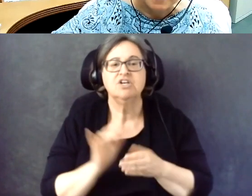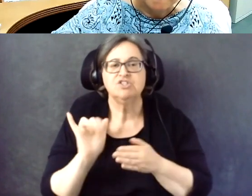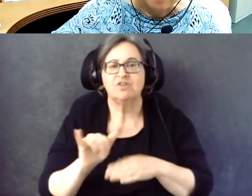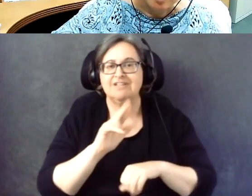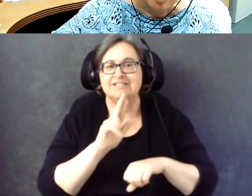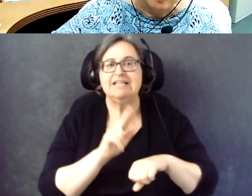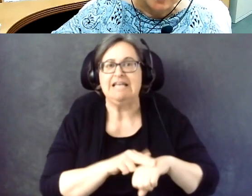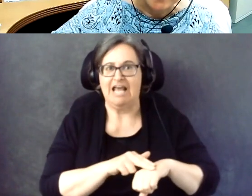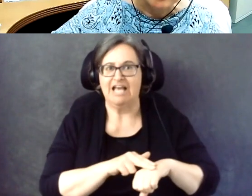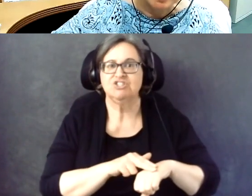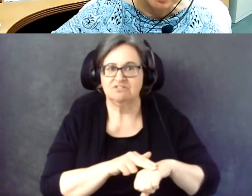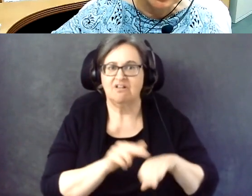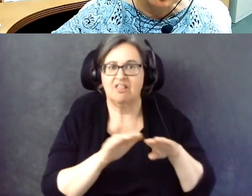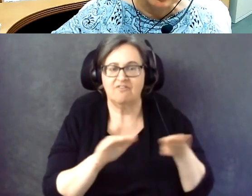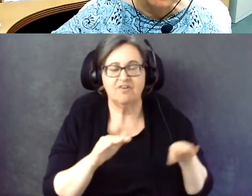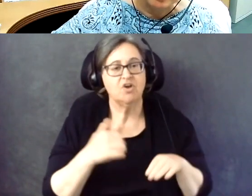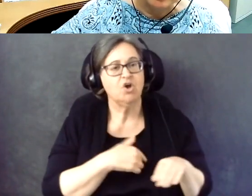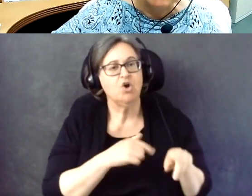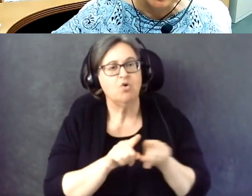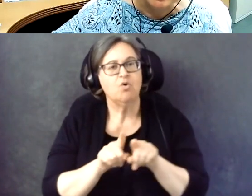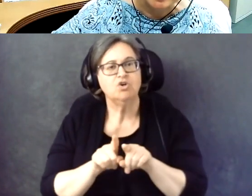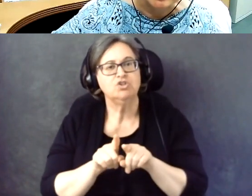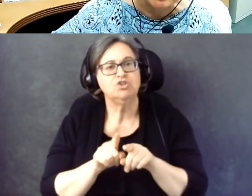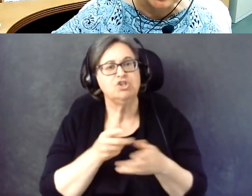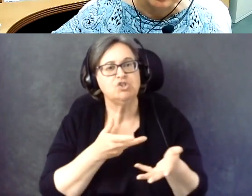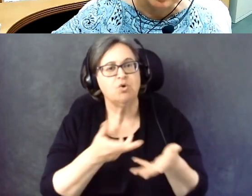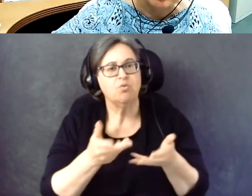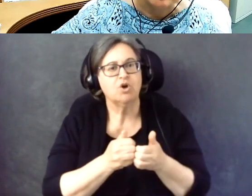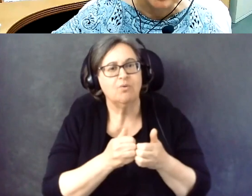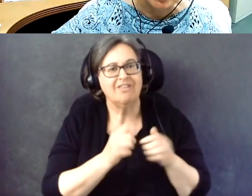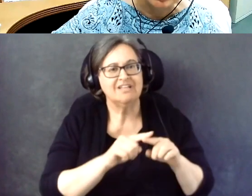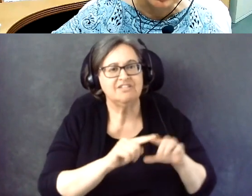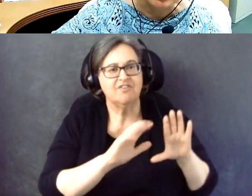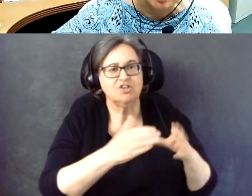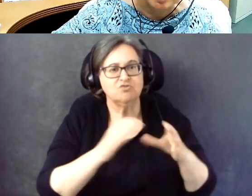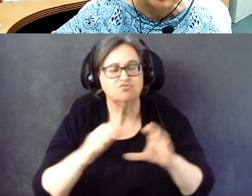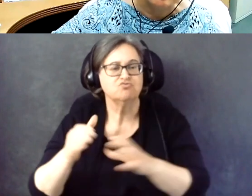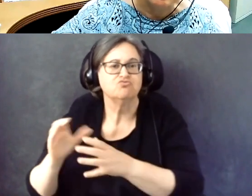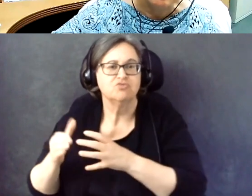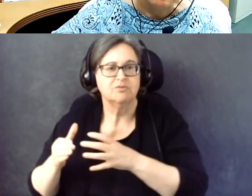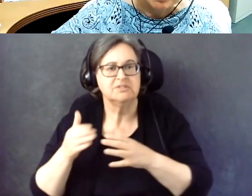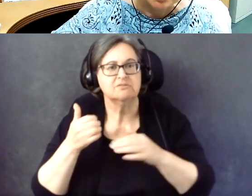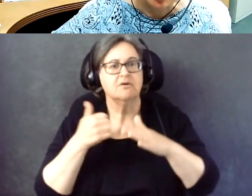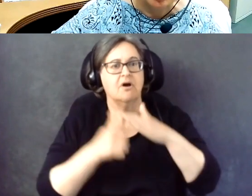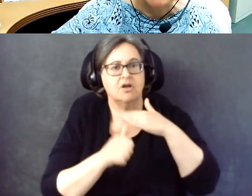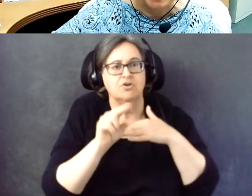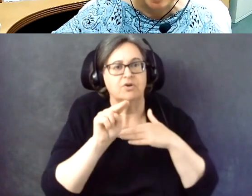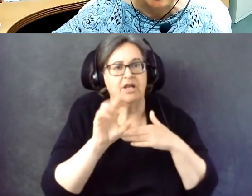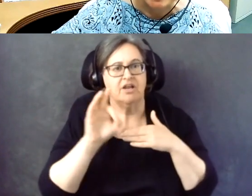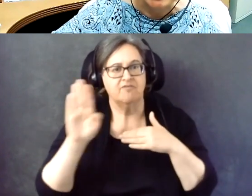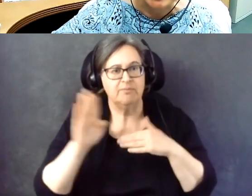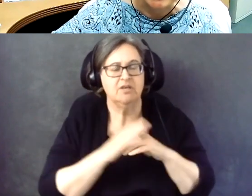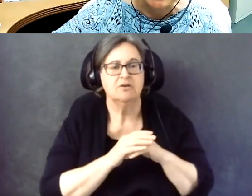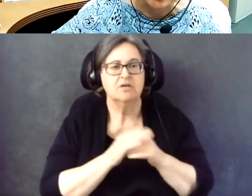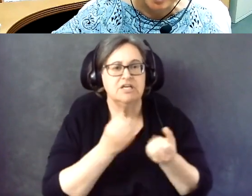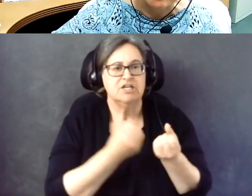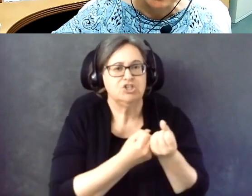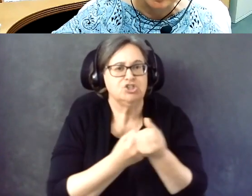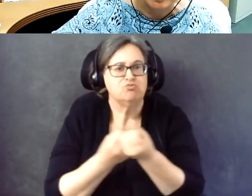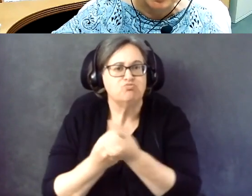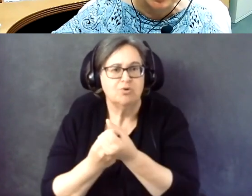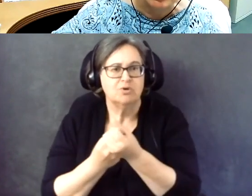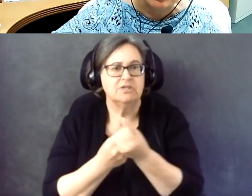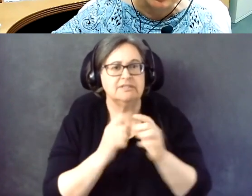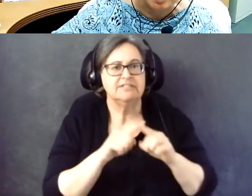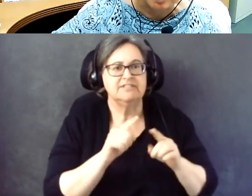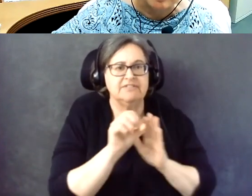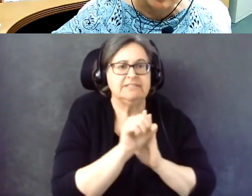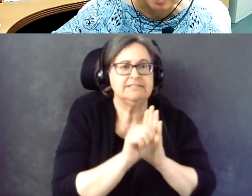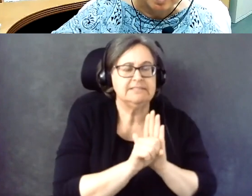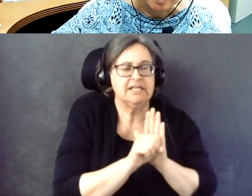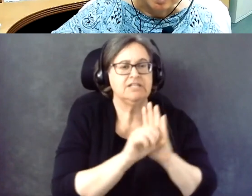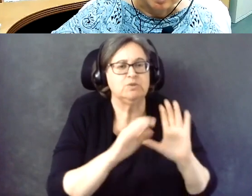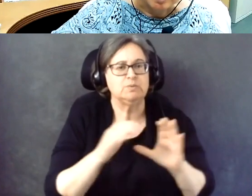And we also work with our affiliates to support them in their efforts to advocate against